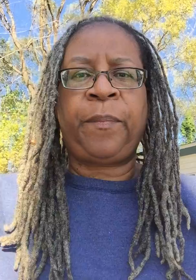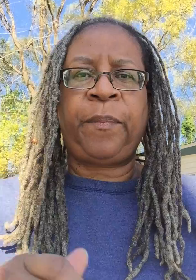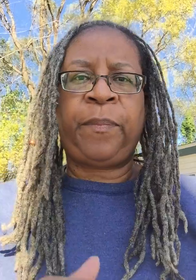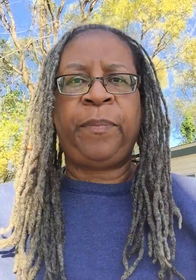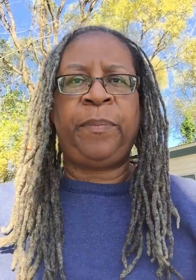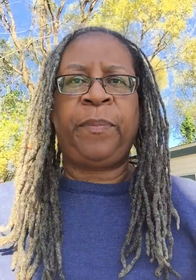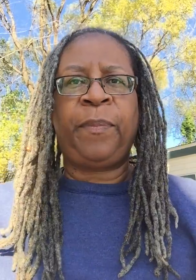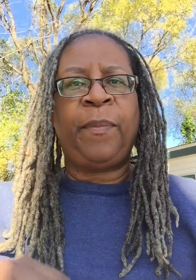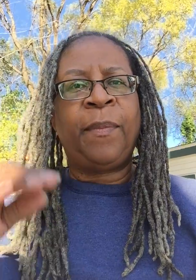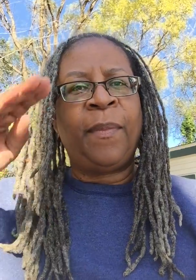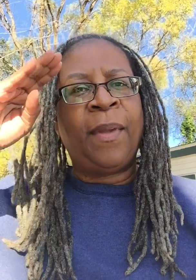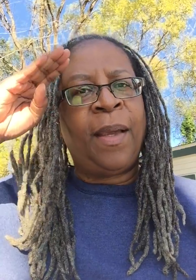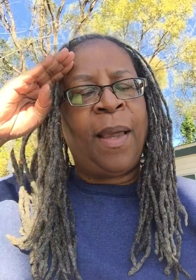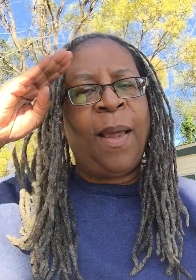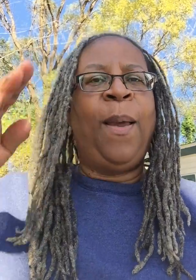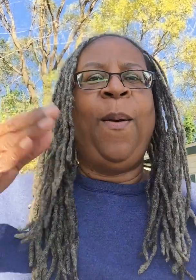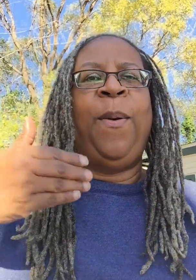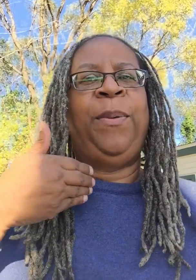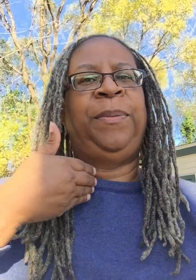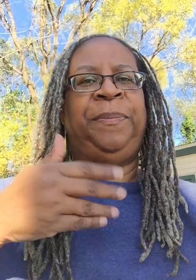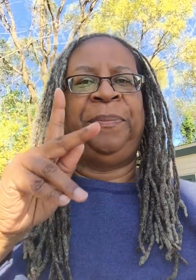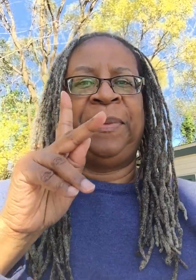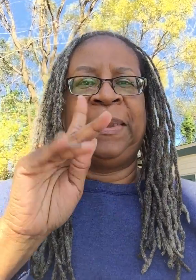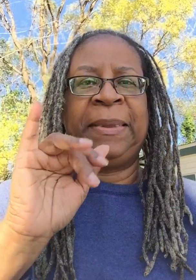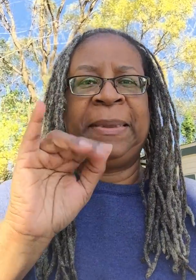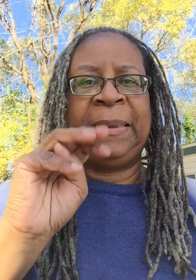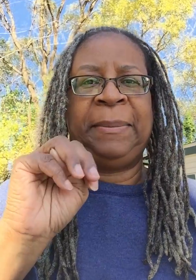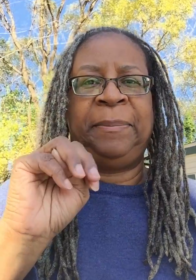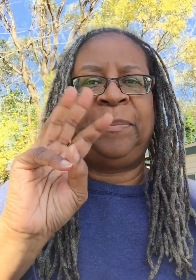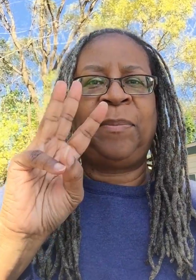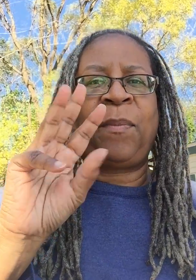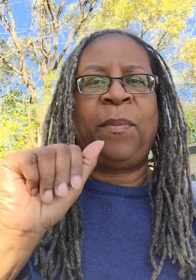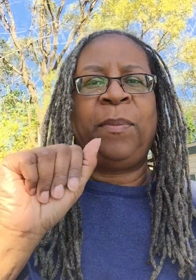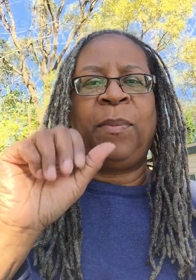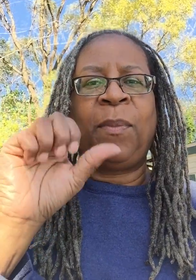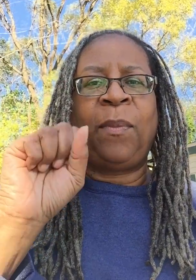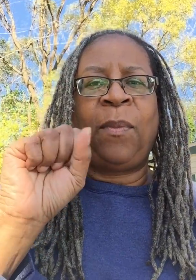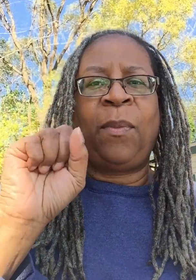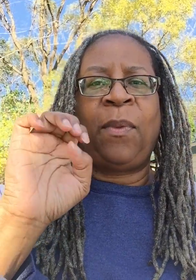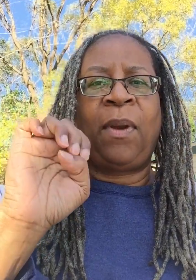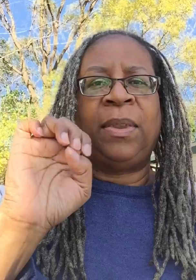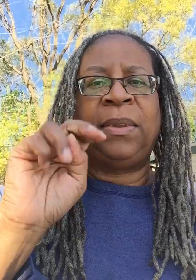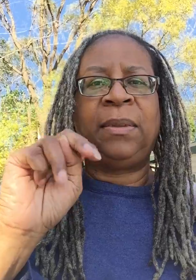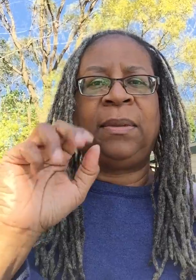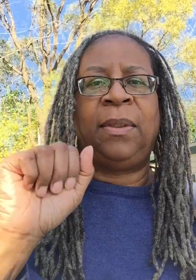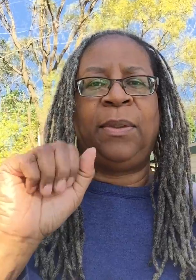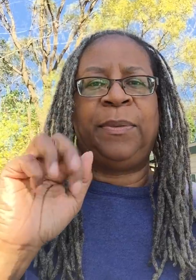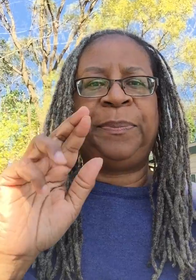Hello, this is Kim Wassenaar.